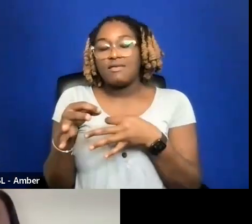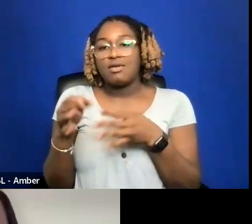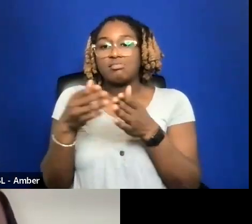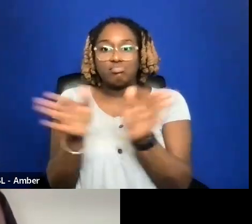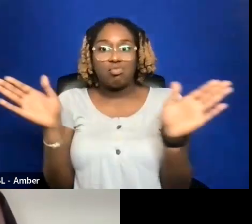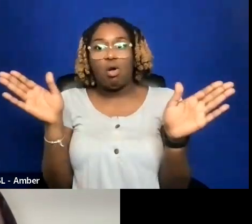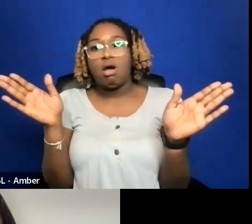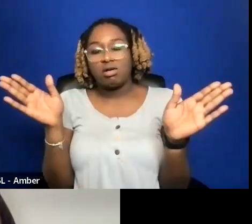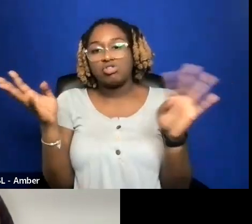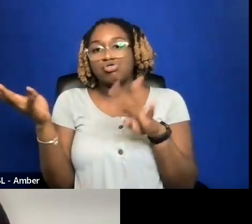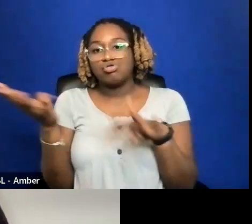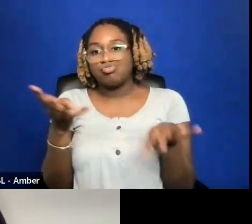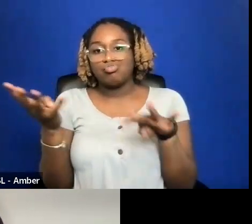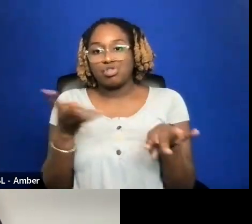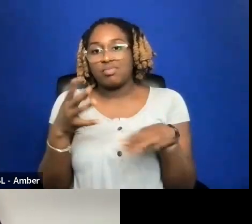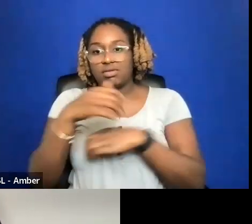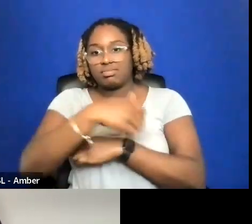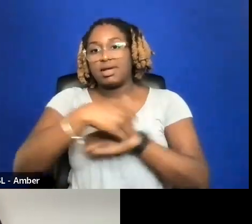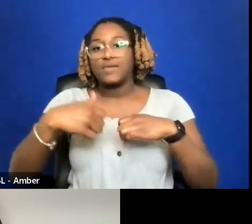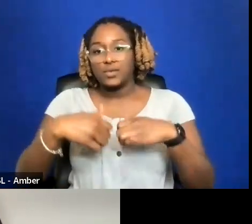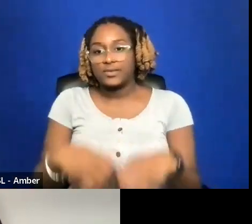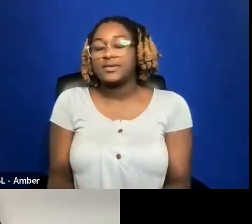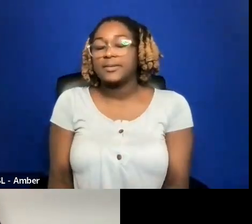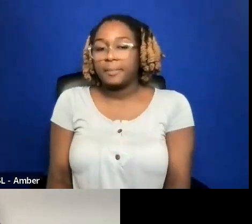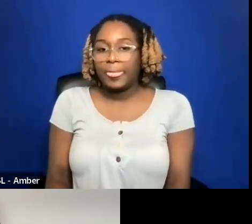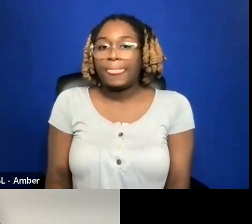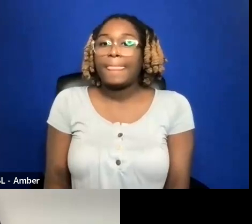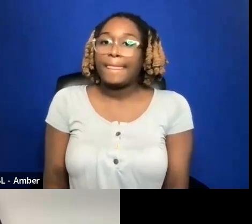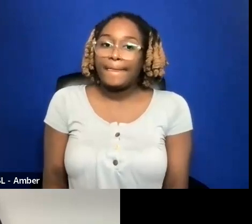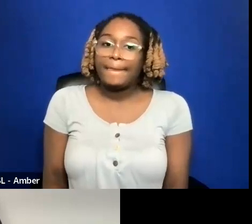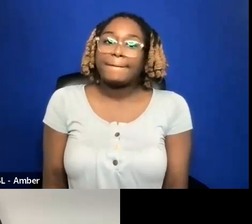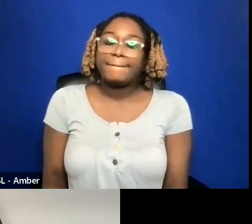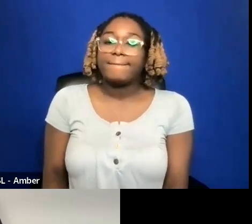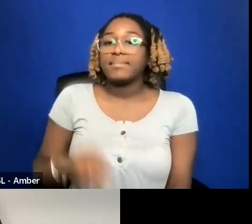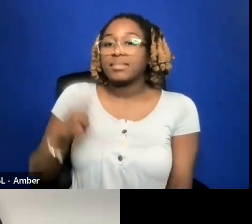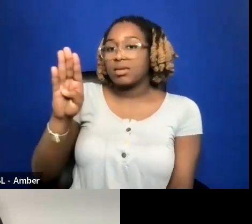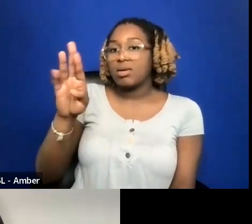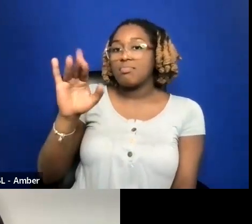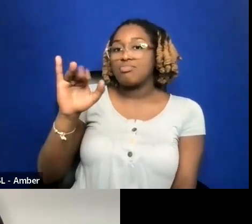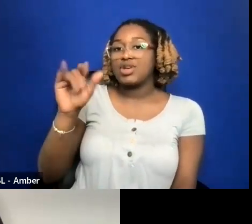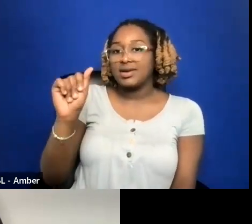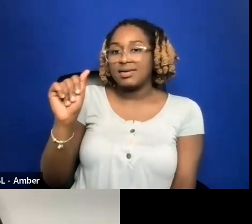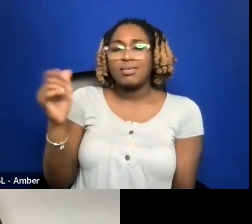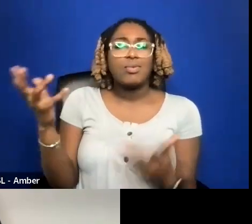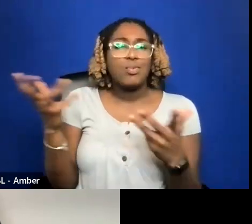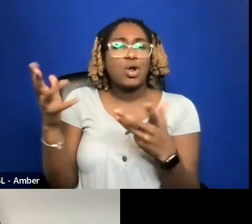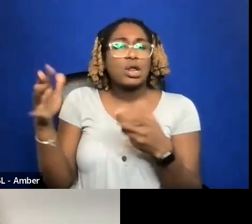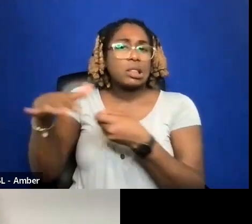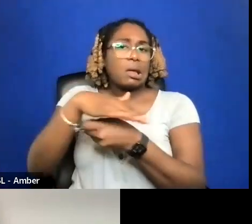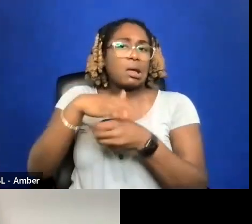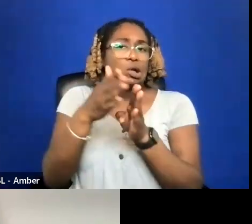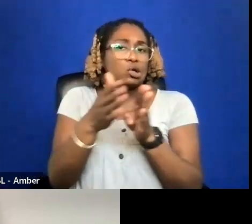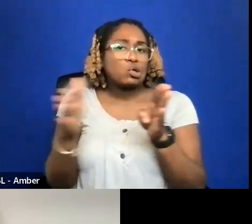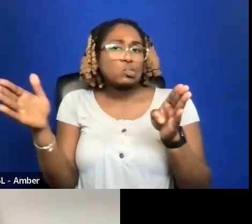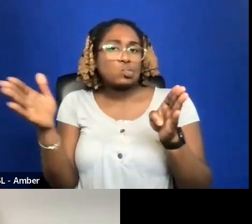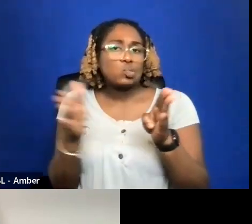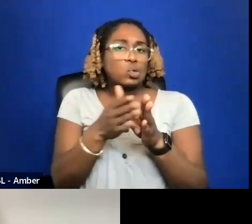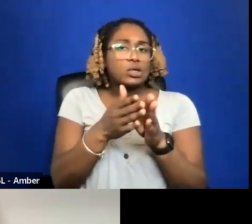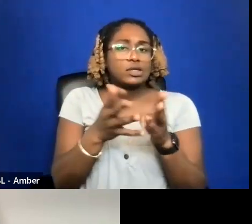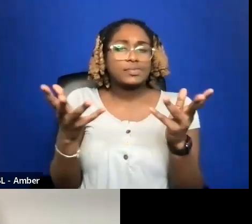BROAD STREAMING PLATFORMS. WHAT ARE THE BALLPARK RANGES WHAT A DISTRIBUTOR WILL PAY FOR A DOCUMENTARY?